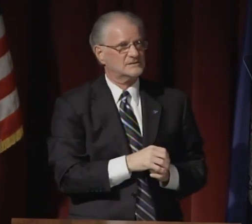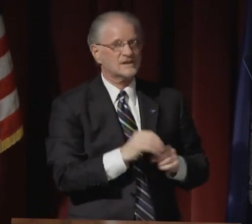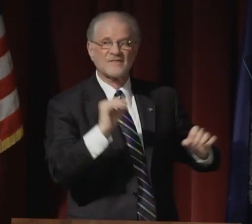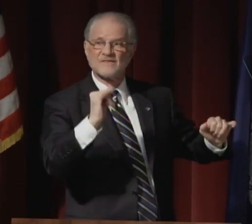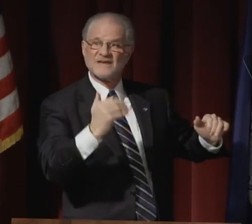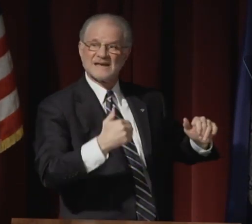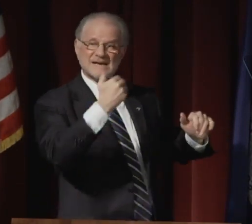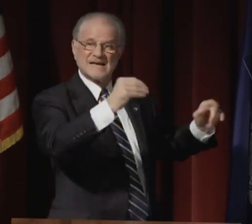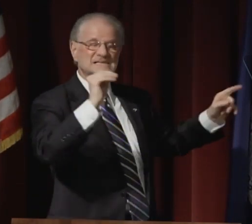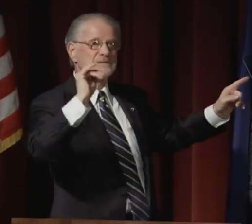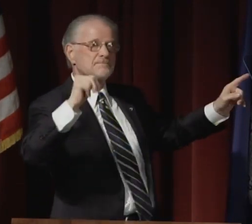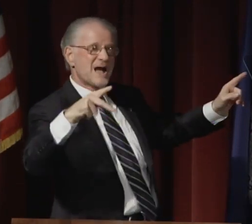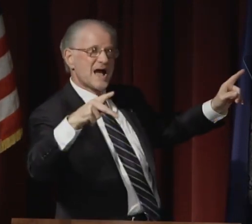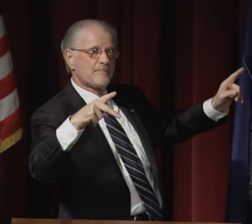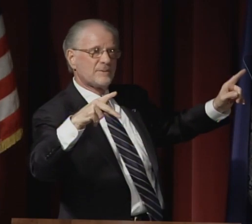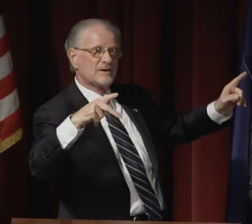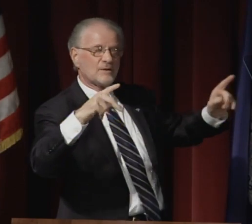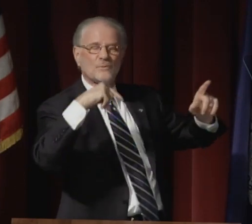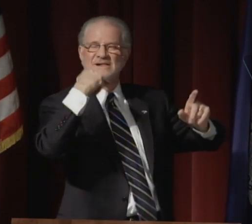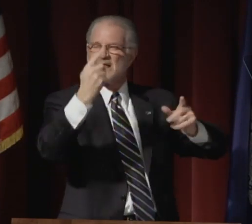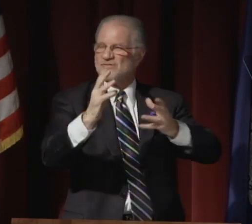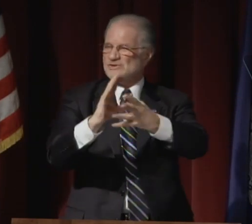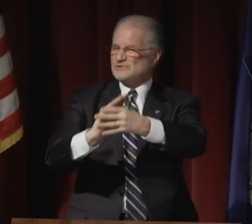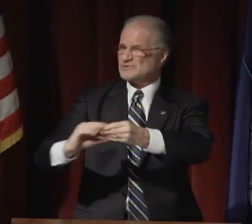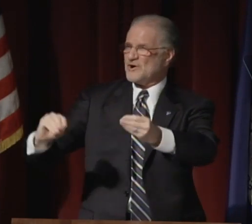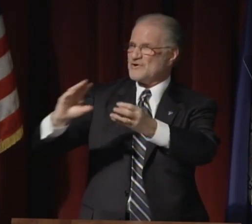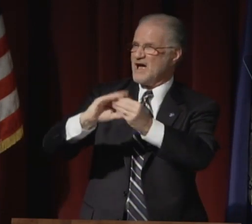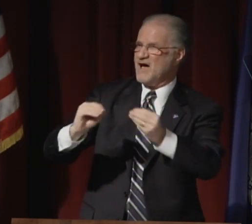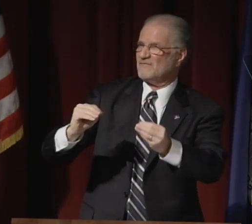with the outside world is through my travels.